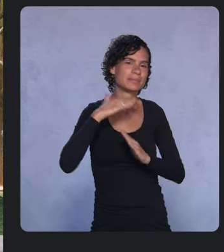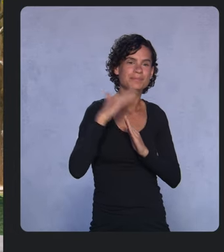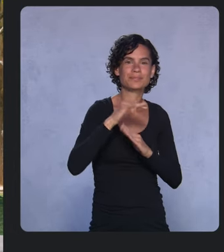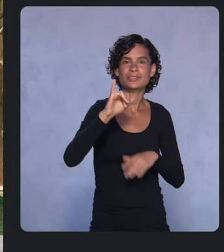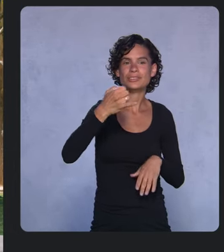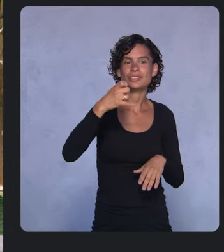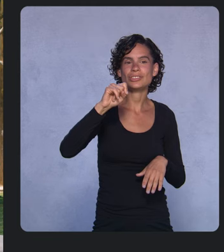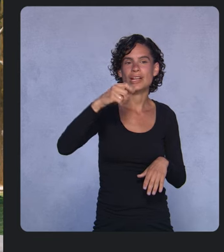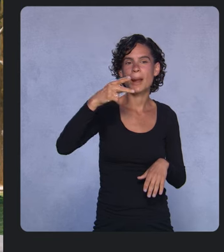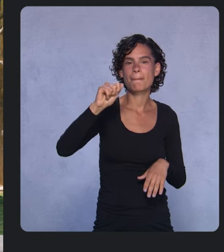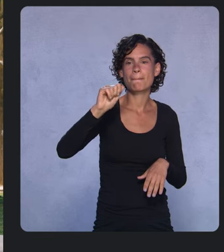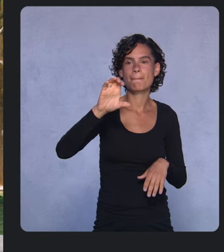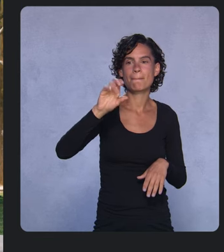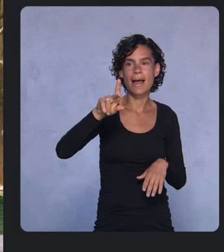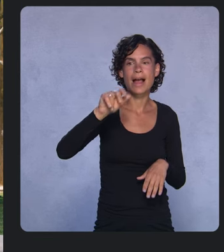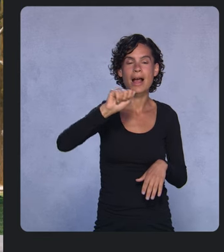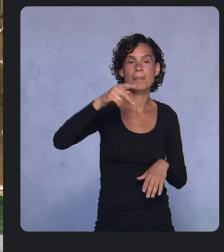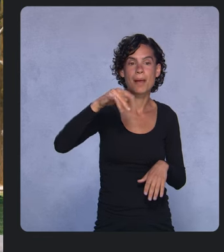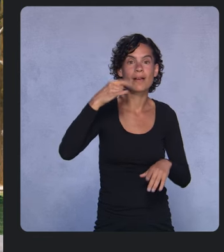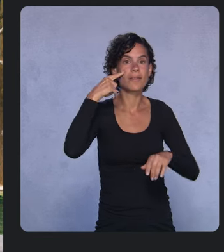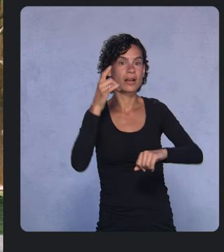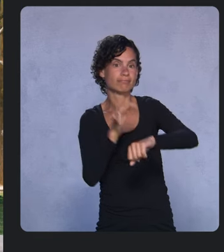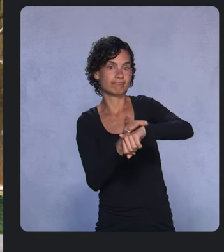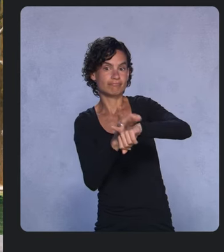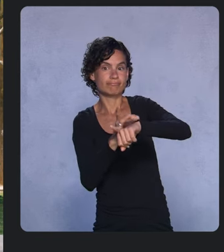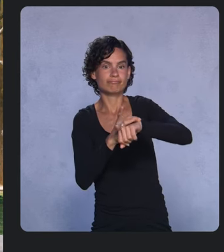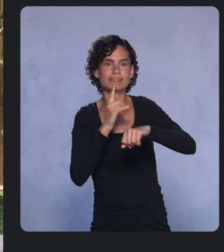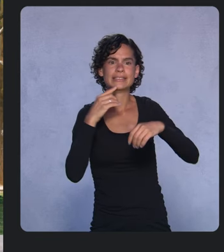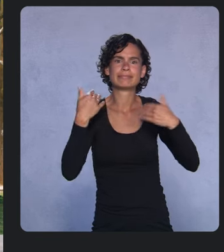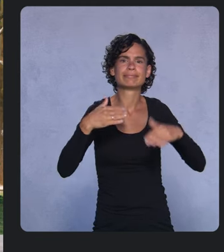and designed to optimize battery life, like the Jetpack Tiles API,